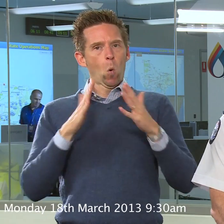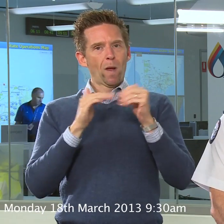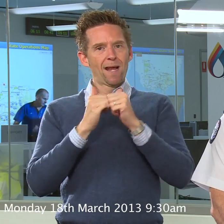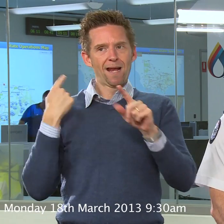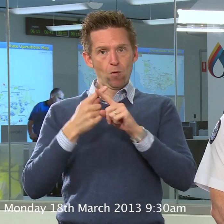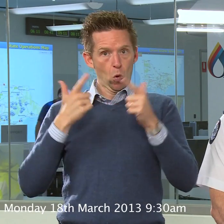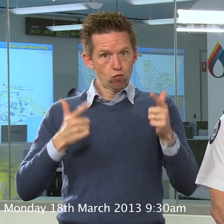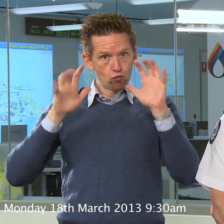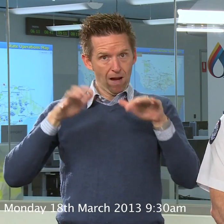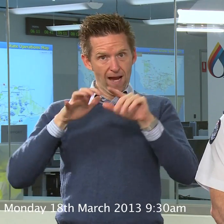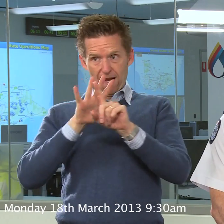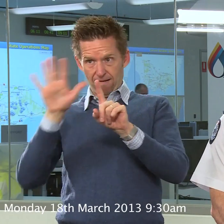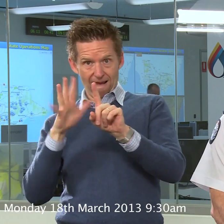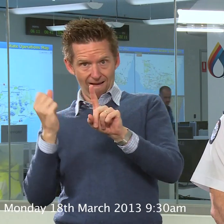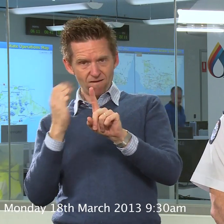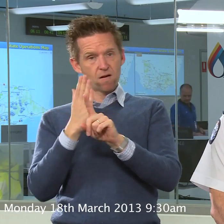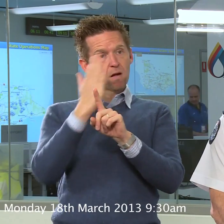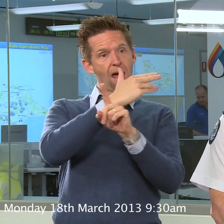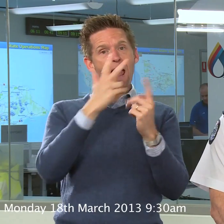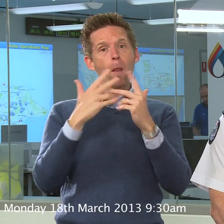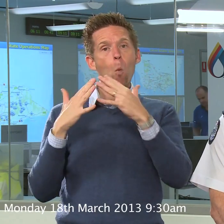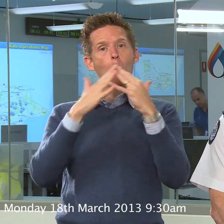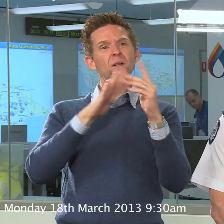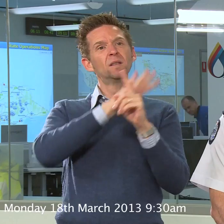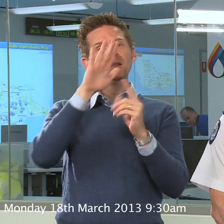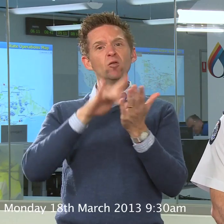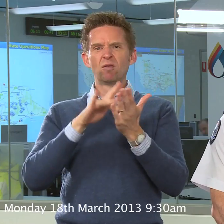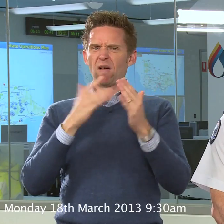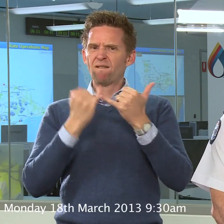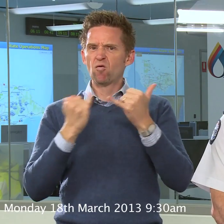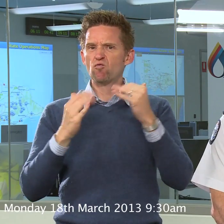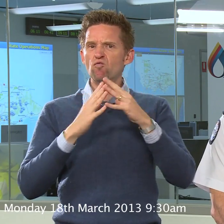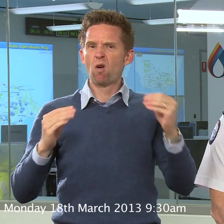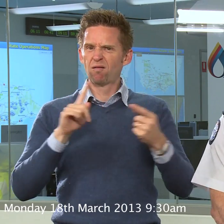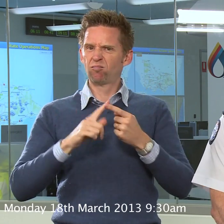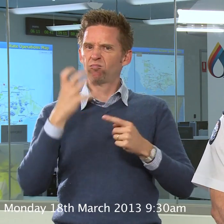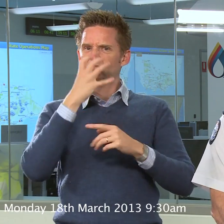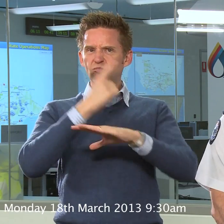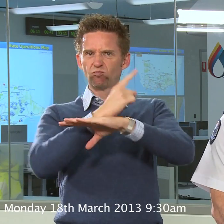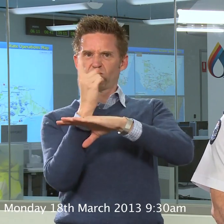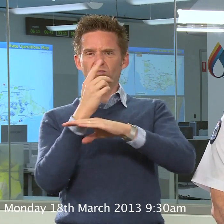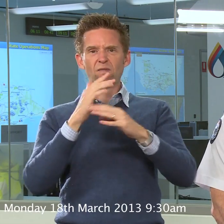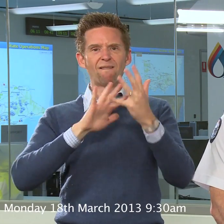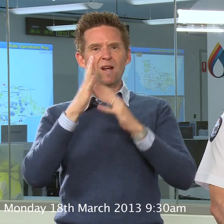parts, there are other parts of the state that remain dry, and will remain dry which means the fire danger rating remains a key part of your planning.